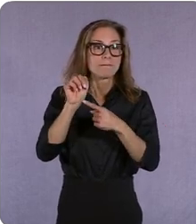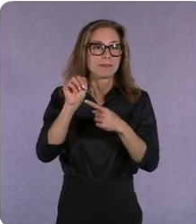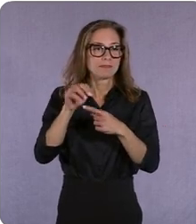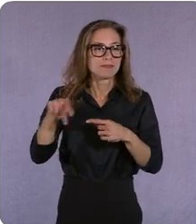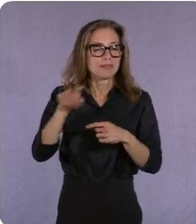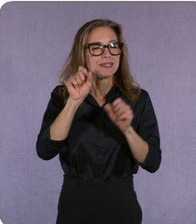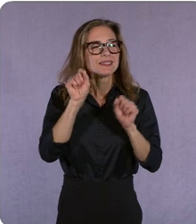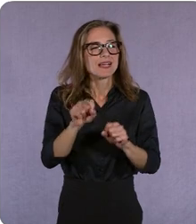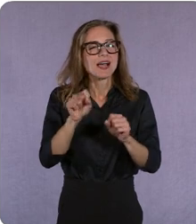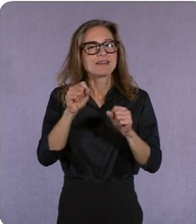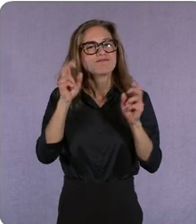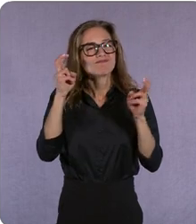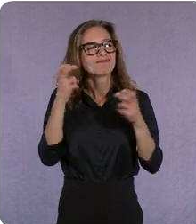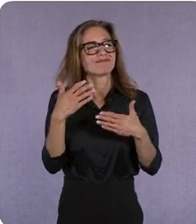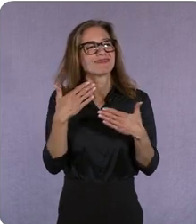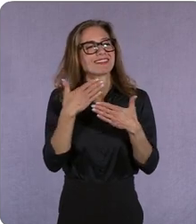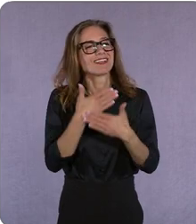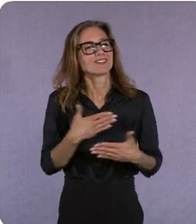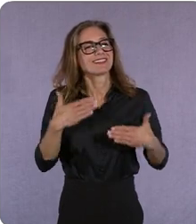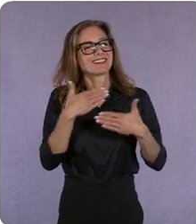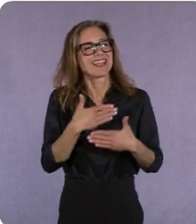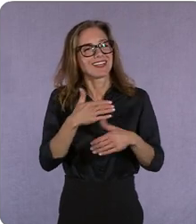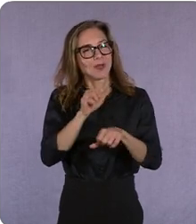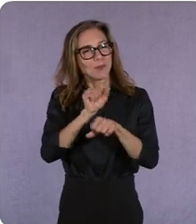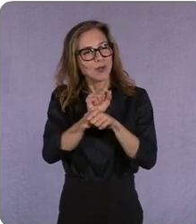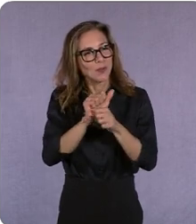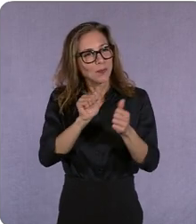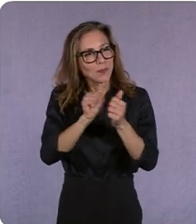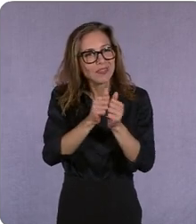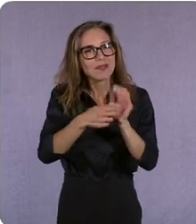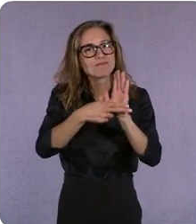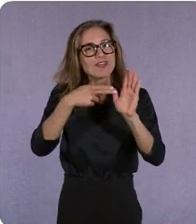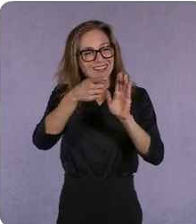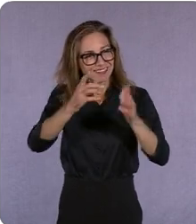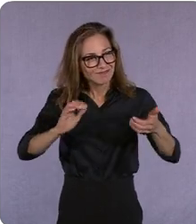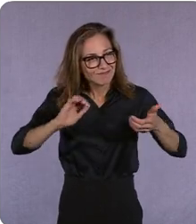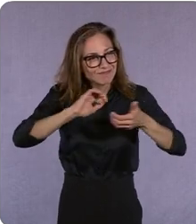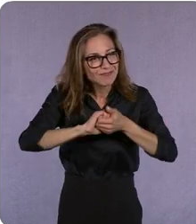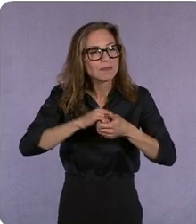brands to create these what we call these cultural storytelling franchises it's a small part of the